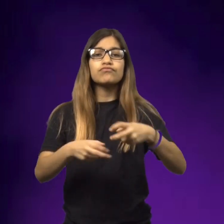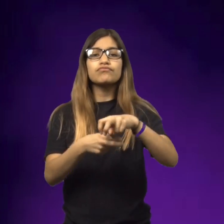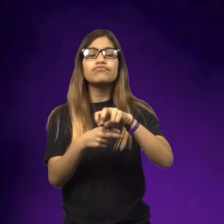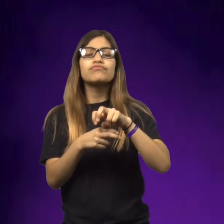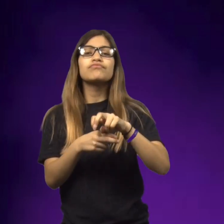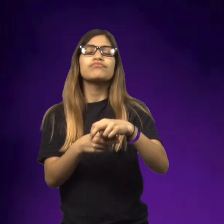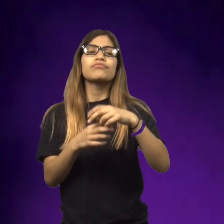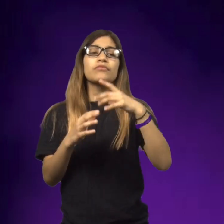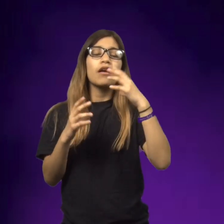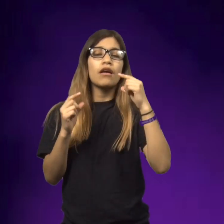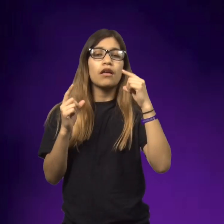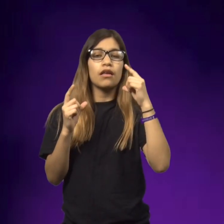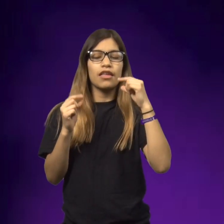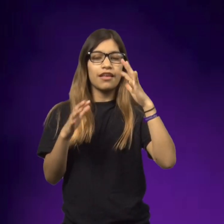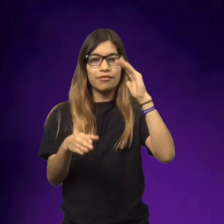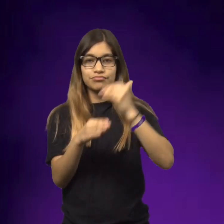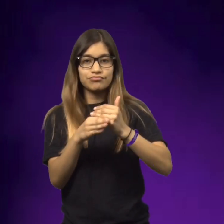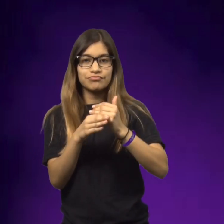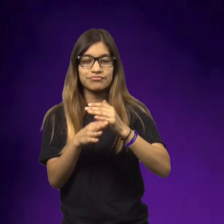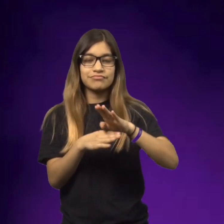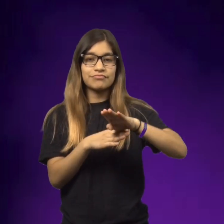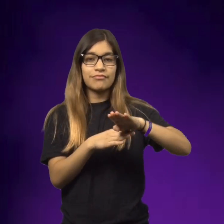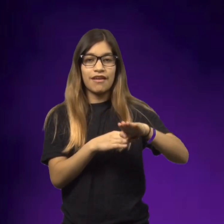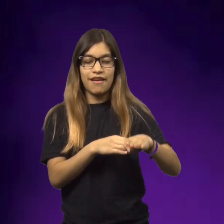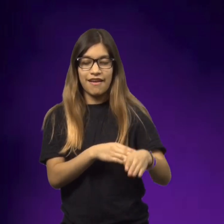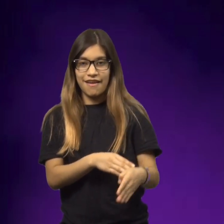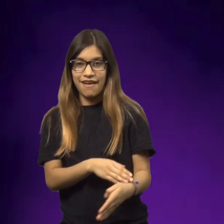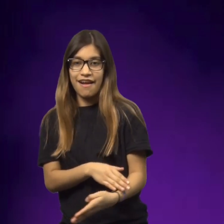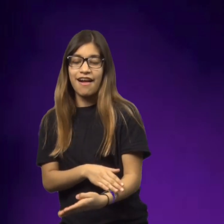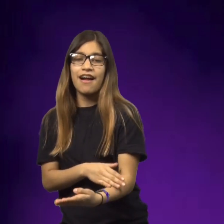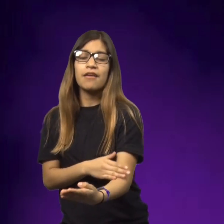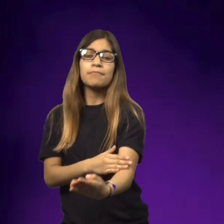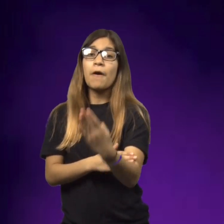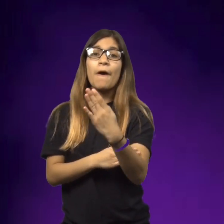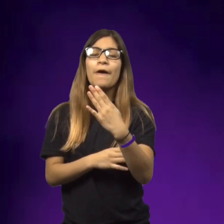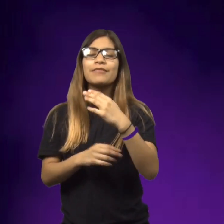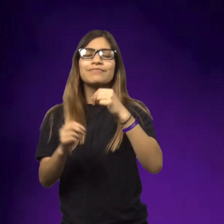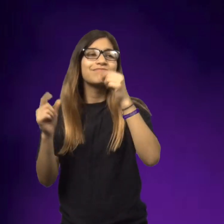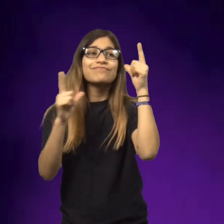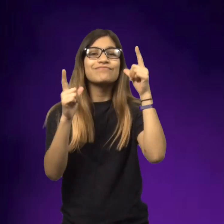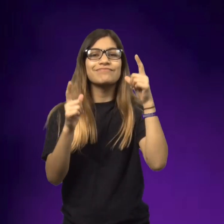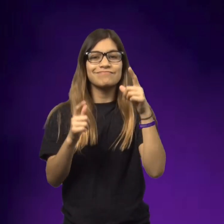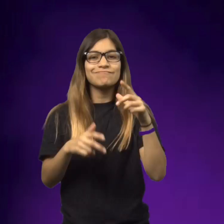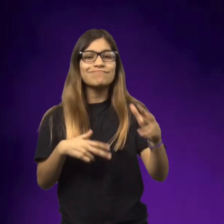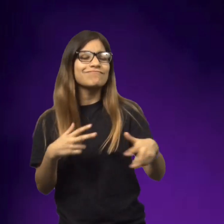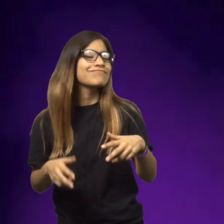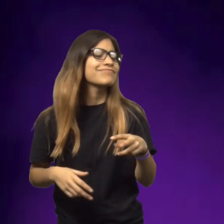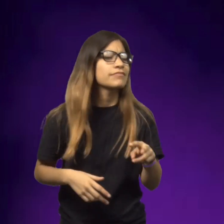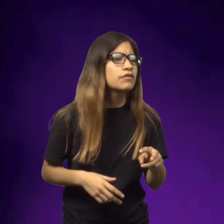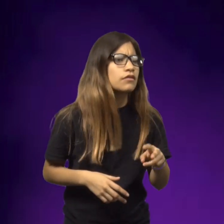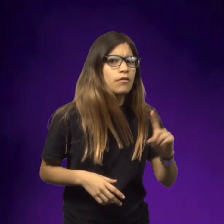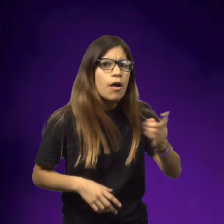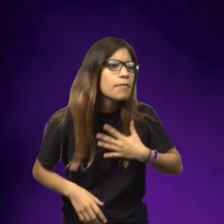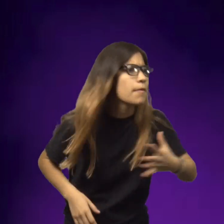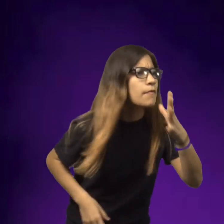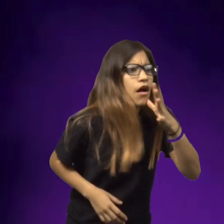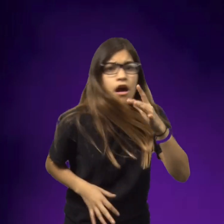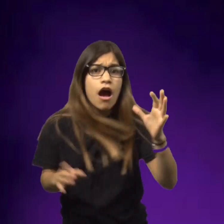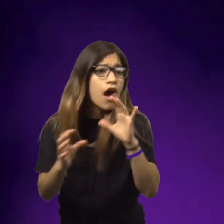Ann Marie was sitting in a rocker and she nodded off and fell fast asleep. When she woke the next morning she went out to find her mom.